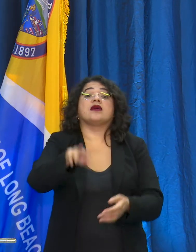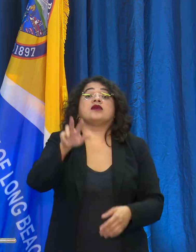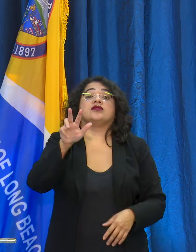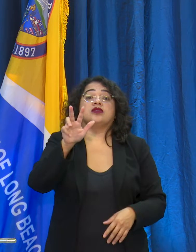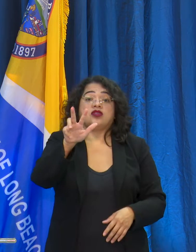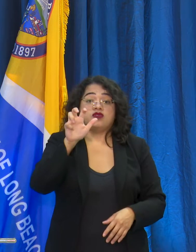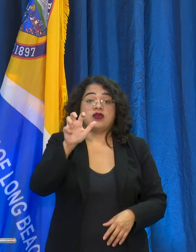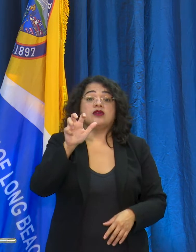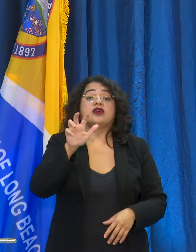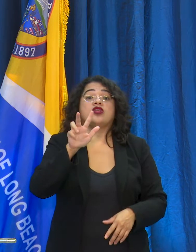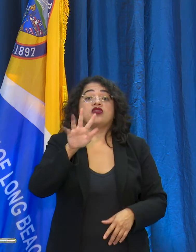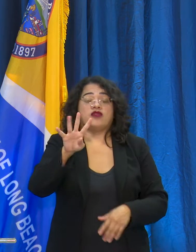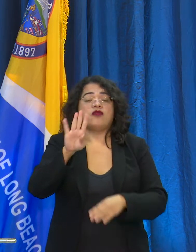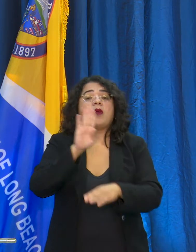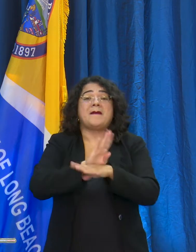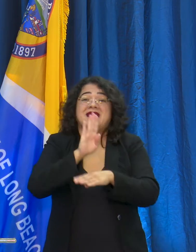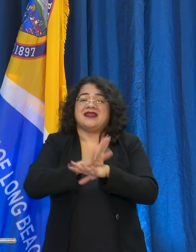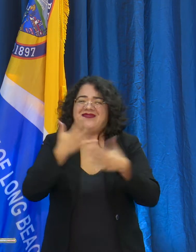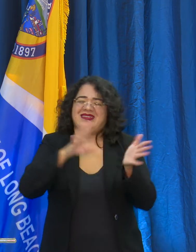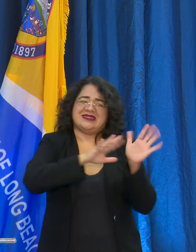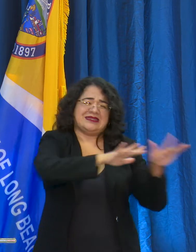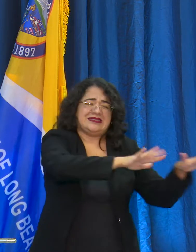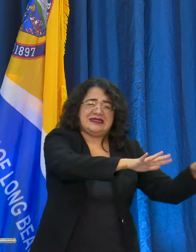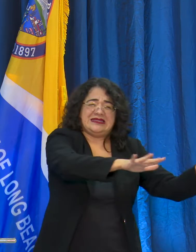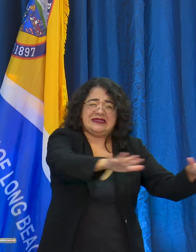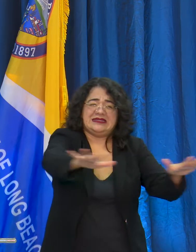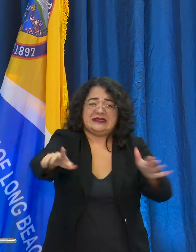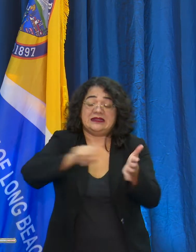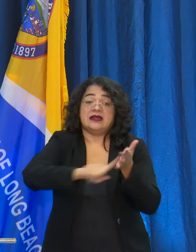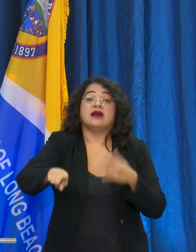inspected. Of those, 11 businesses have been cited,